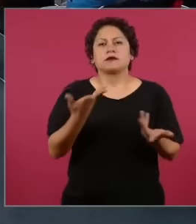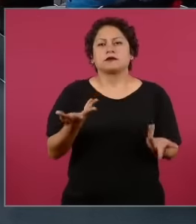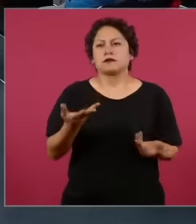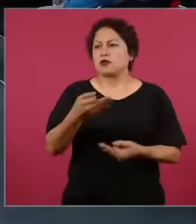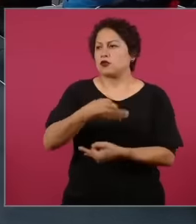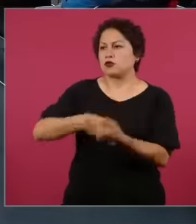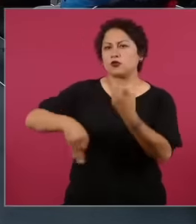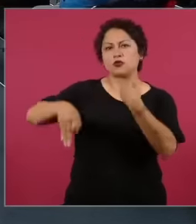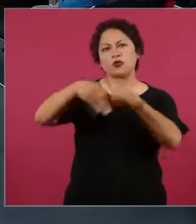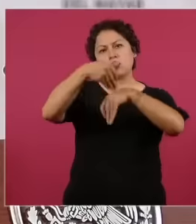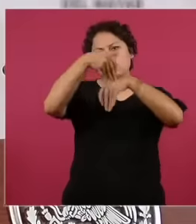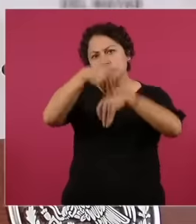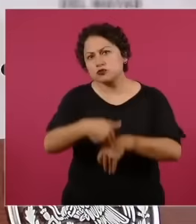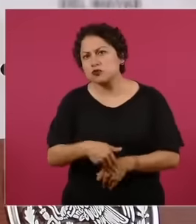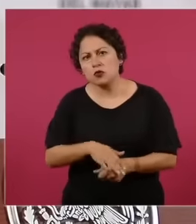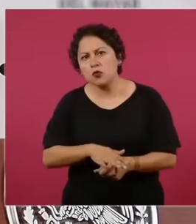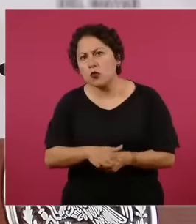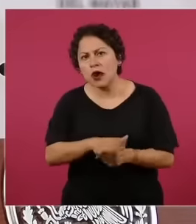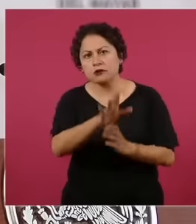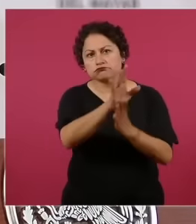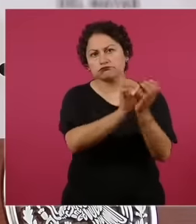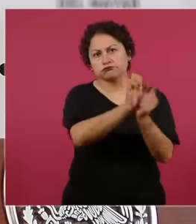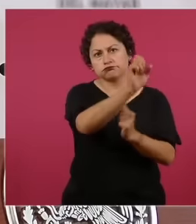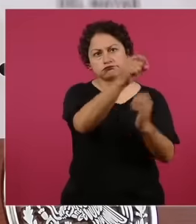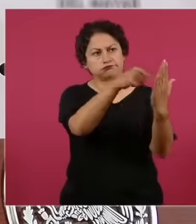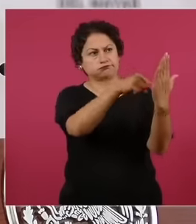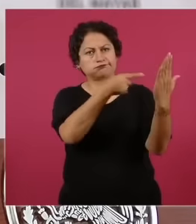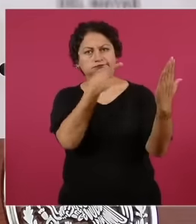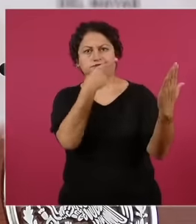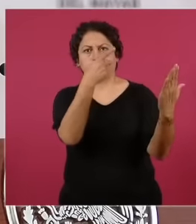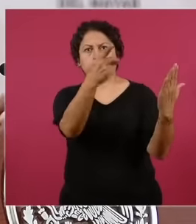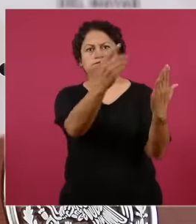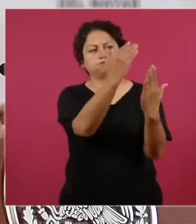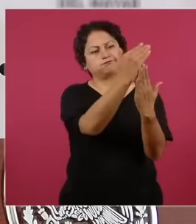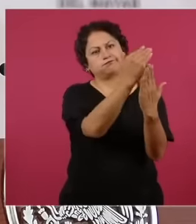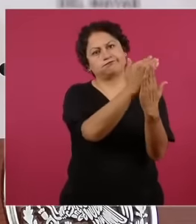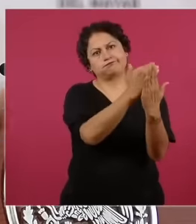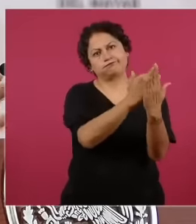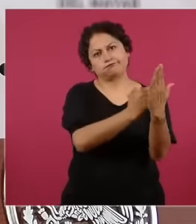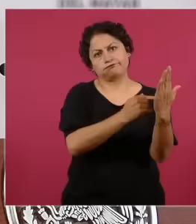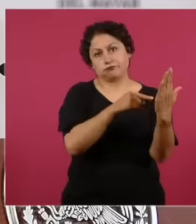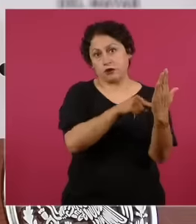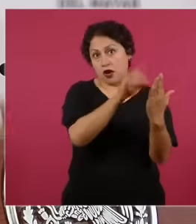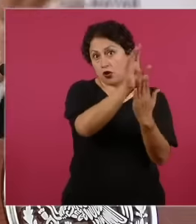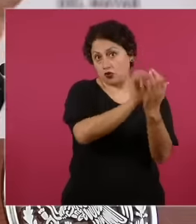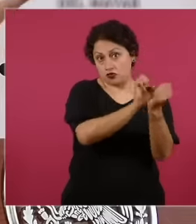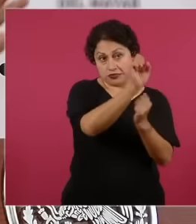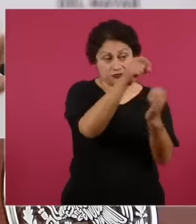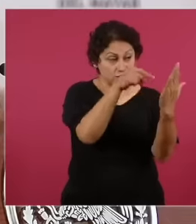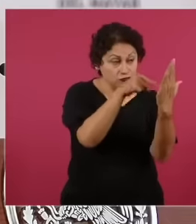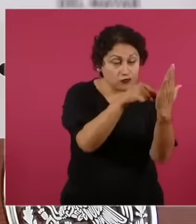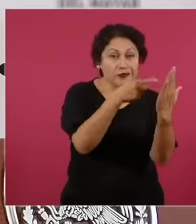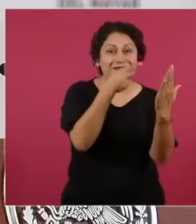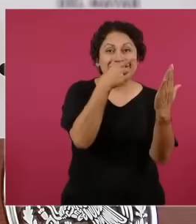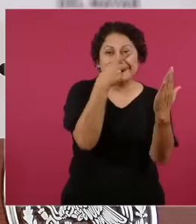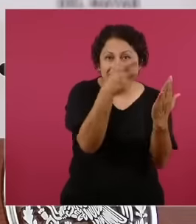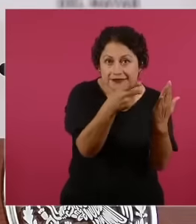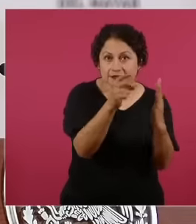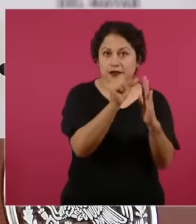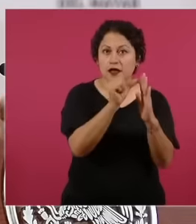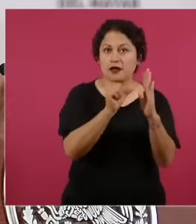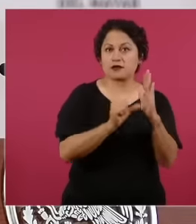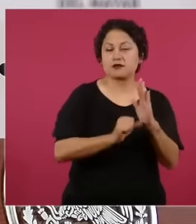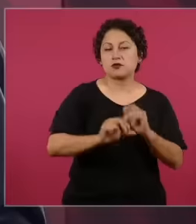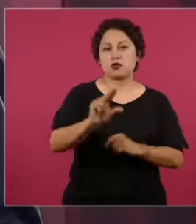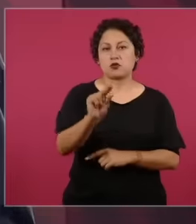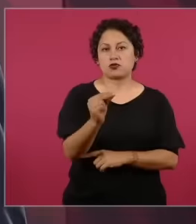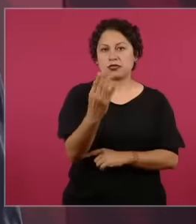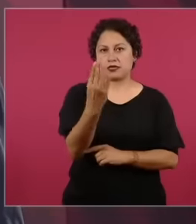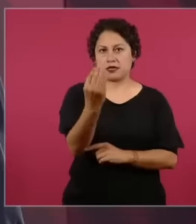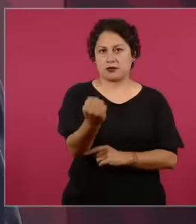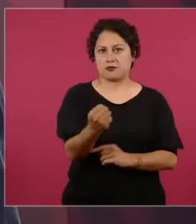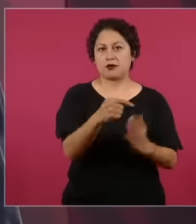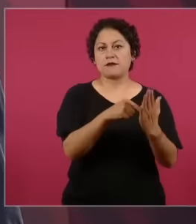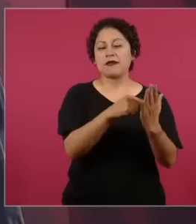in everything, nor does our Constitution establish in its Article 89 that the president has